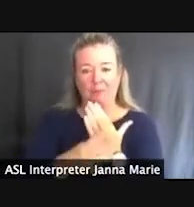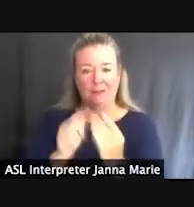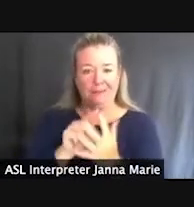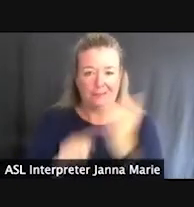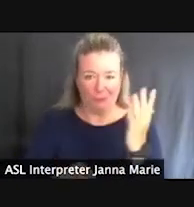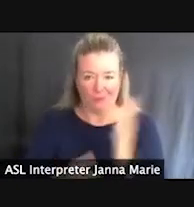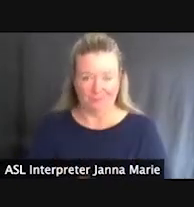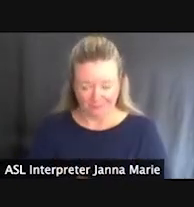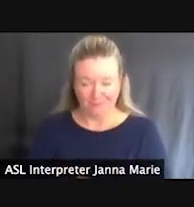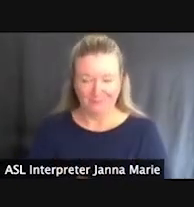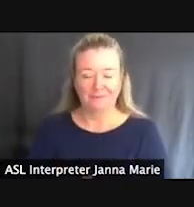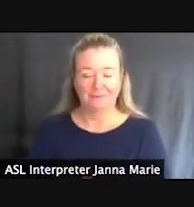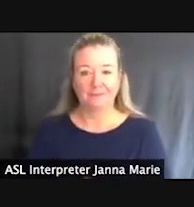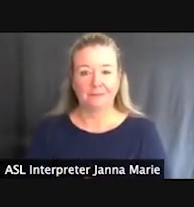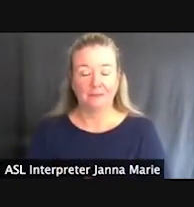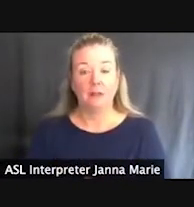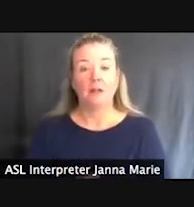I want to begin with some of our projects.